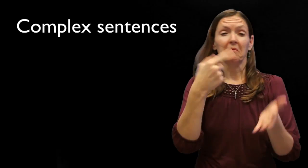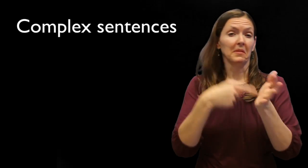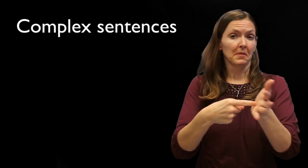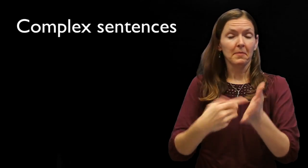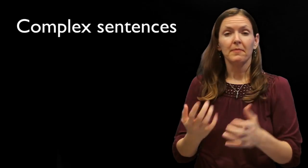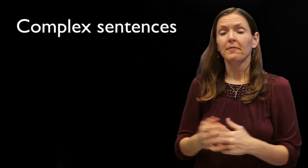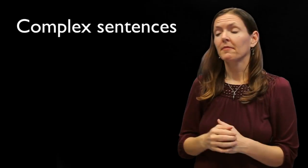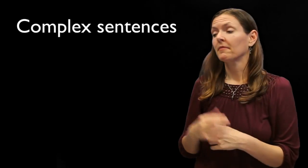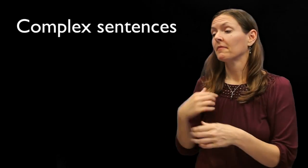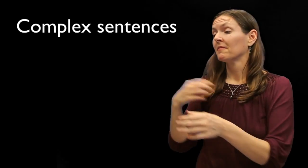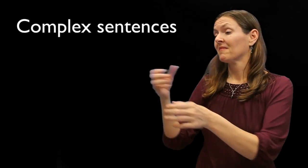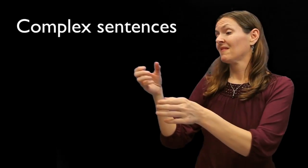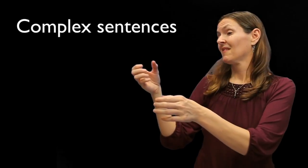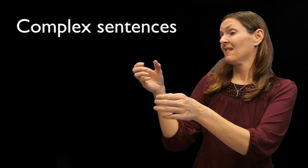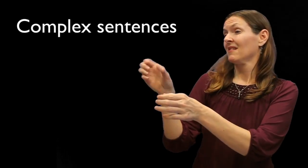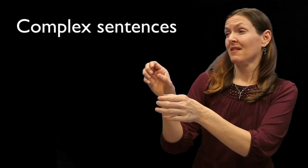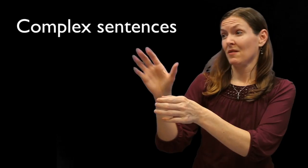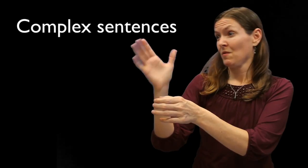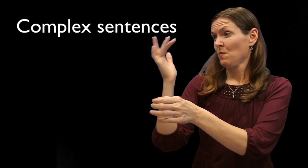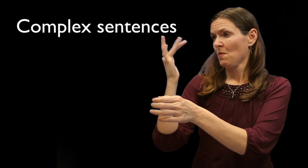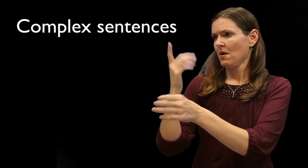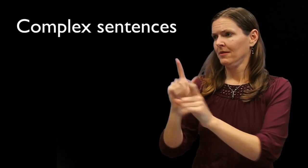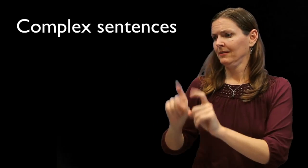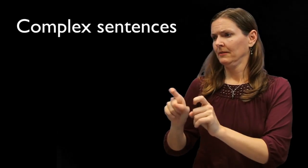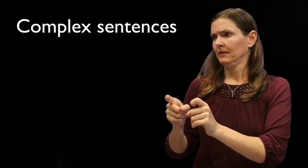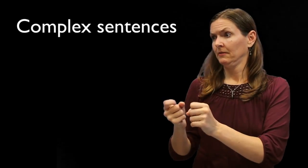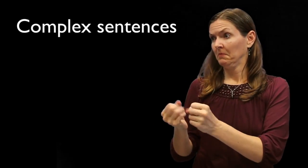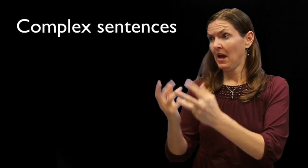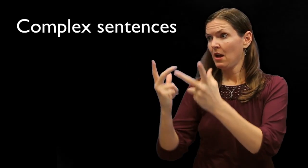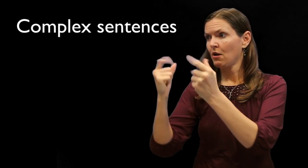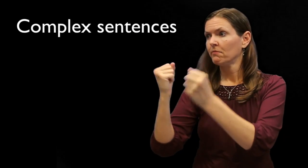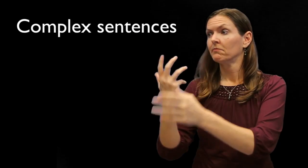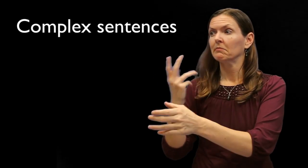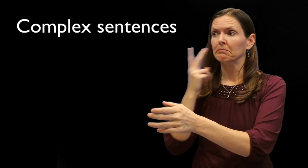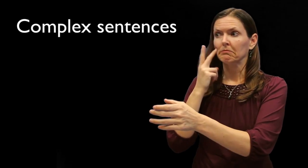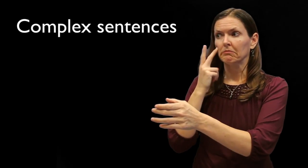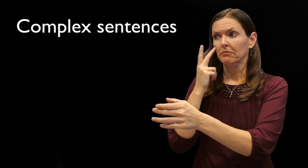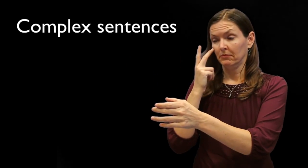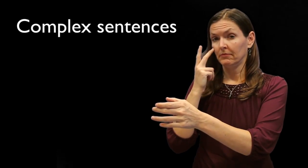The liquid is being poured into this cylinder. Why? This tests for a explosive reaction. Let's observe.